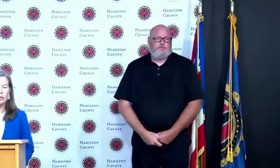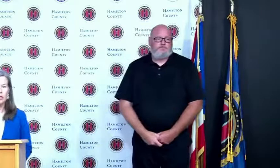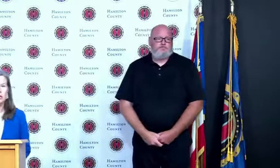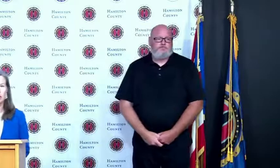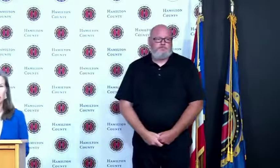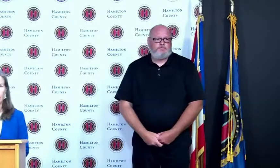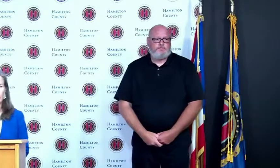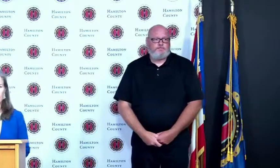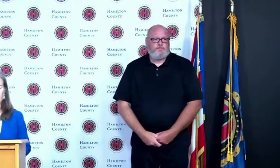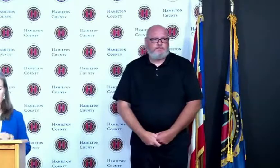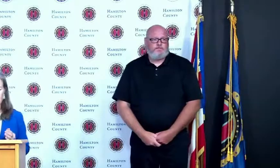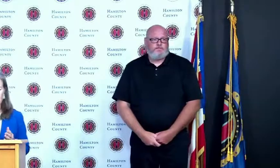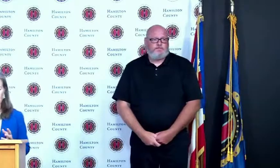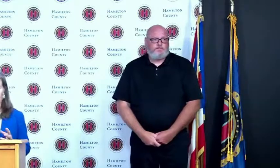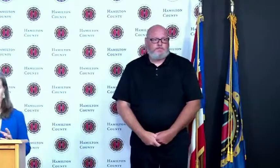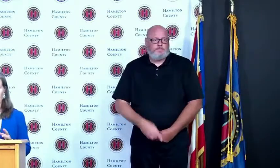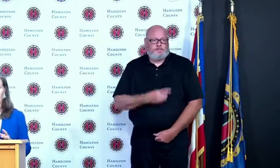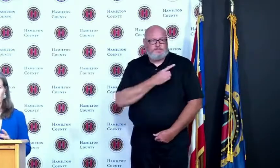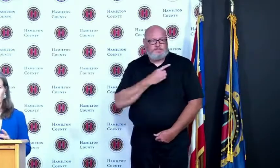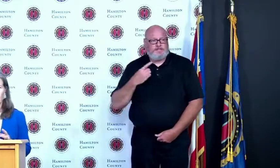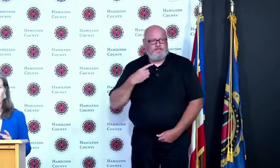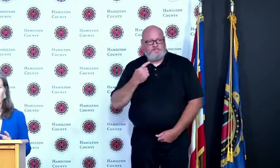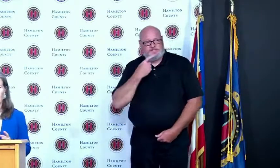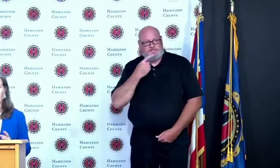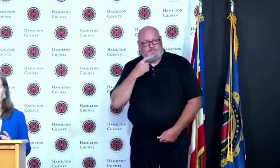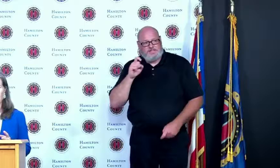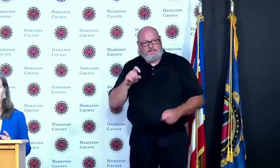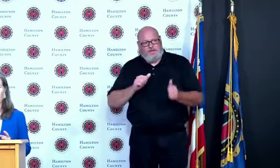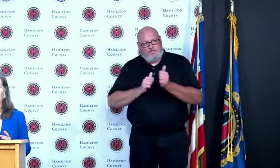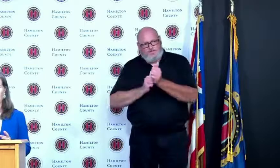up just a little bit I should have done kind of border County Commissioners 101